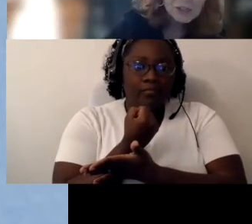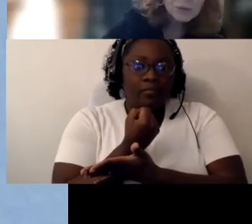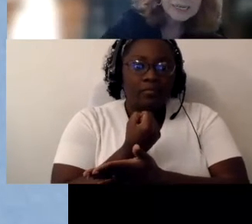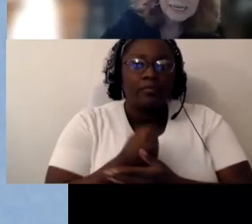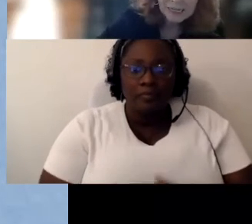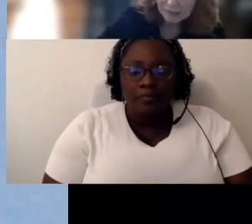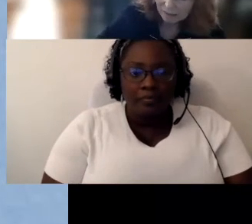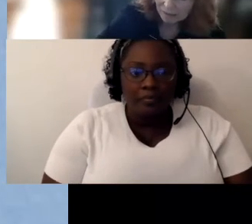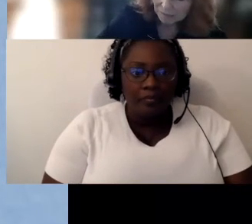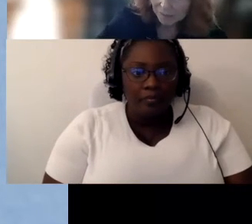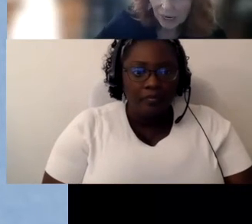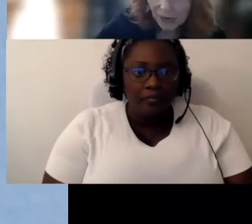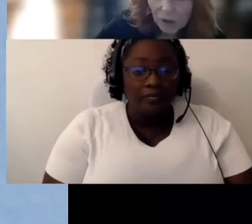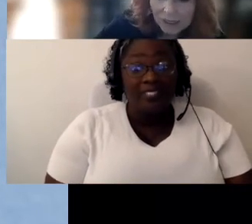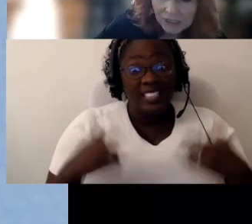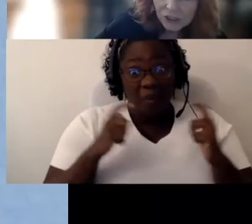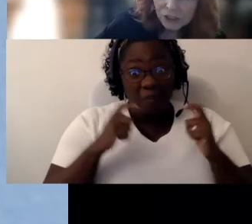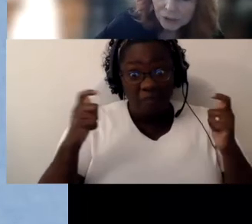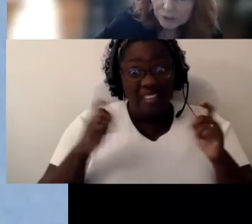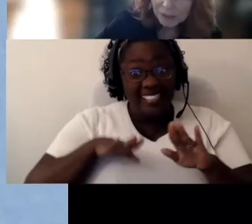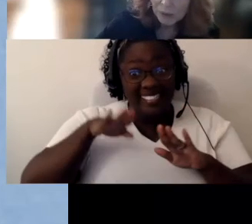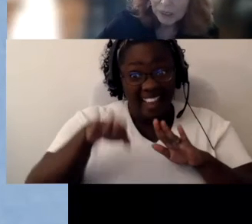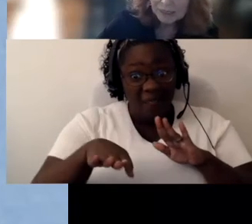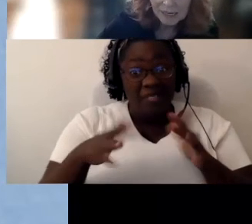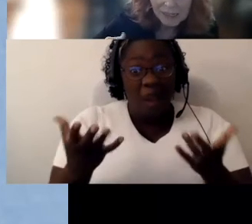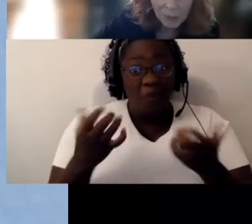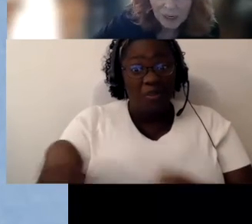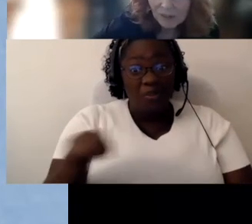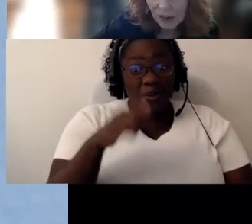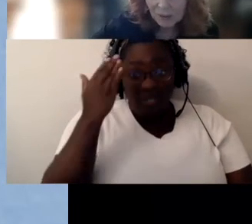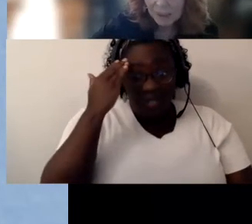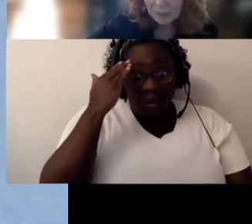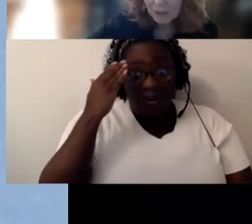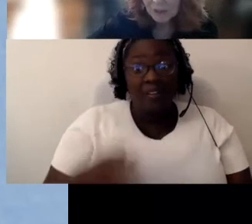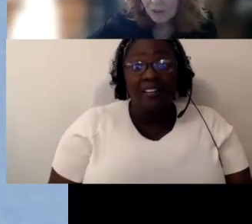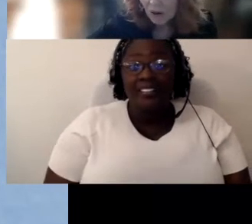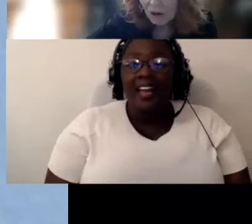So again I wanted you to be aware because I know we have a lot of people on the call,